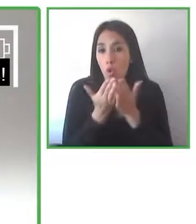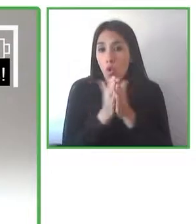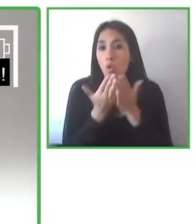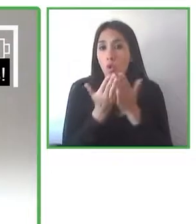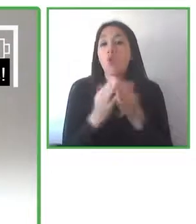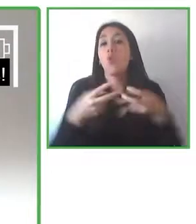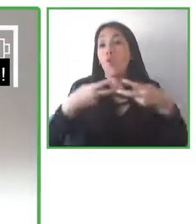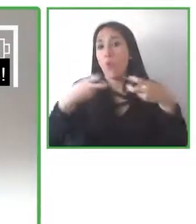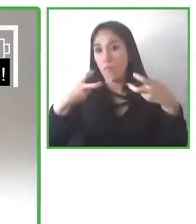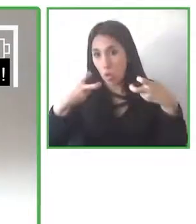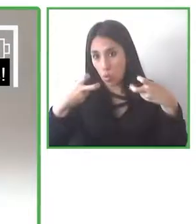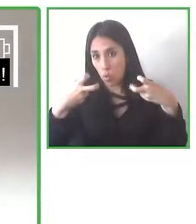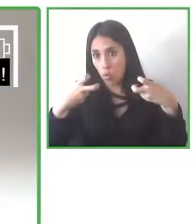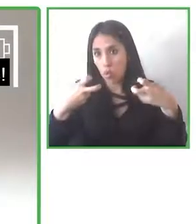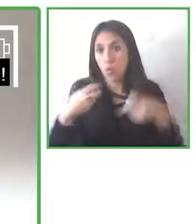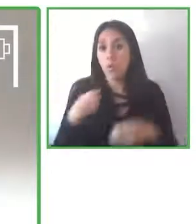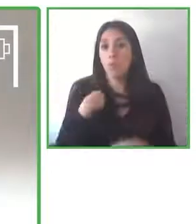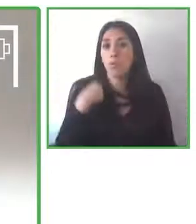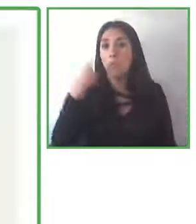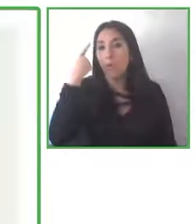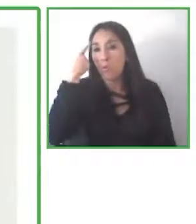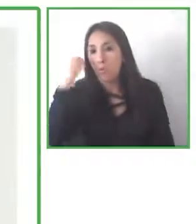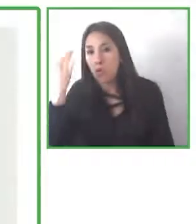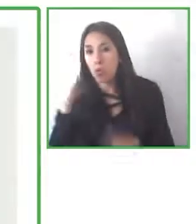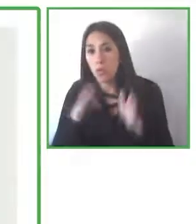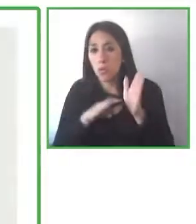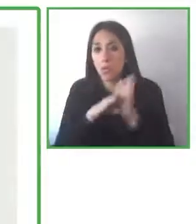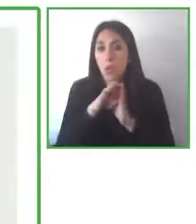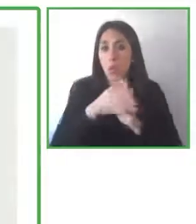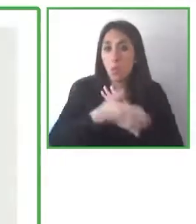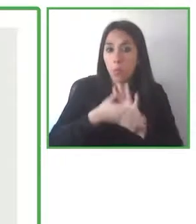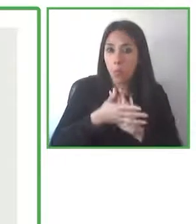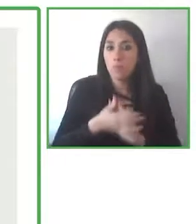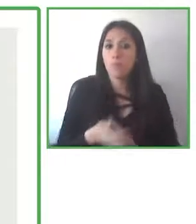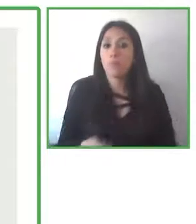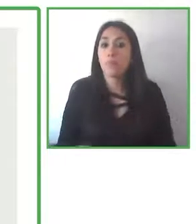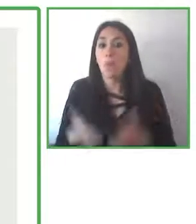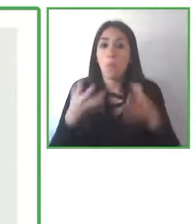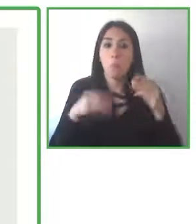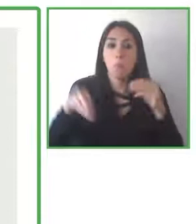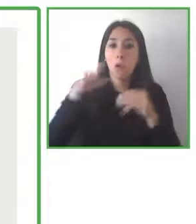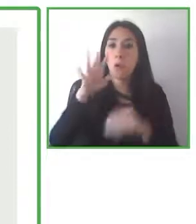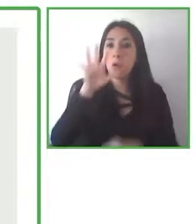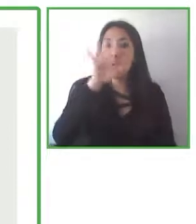we can understand how to transmit all of this information through Portuguese sign language